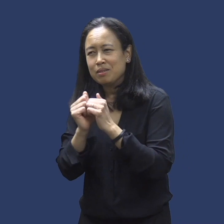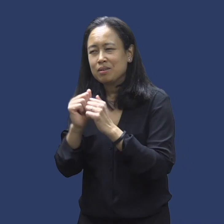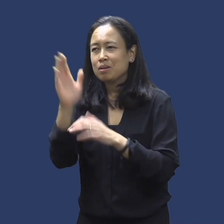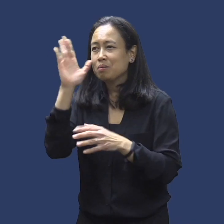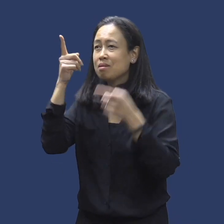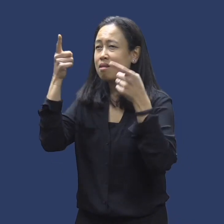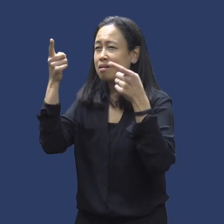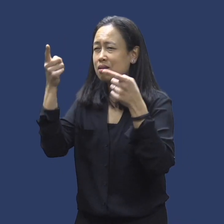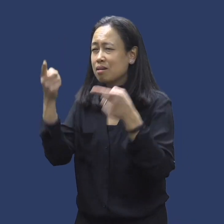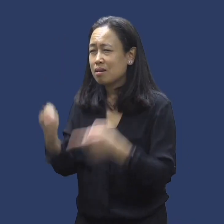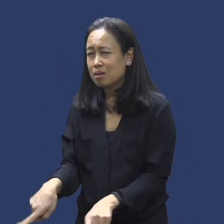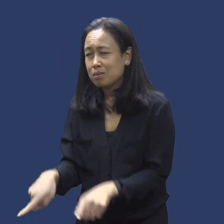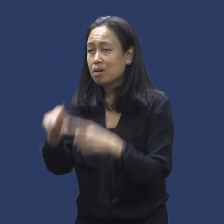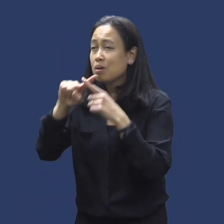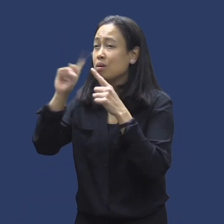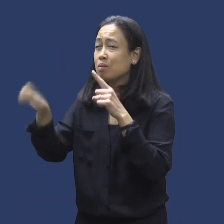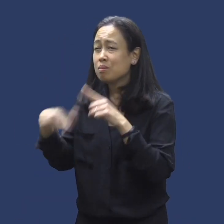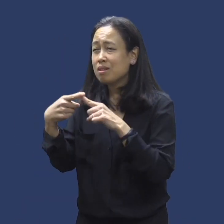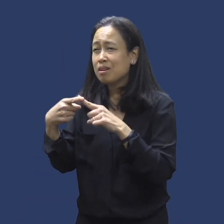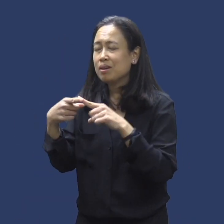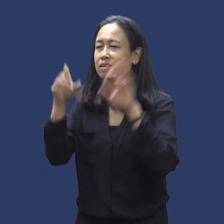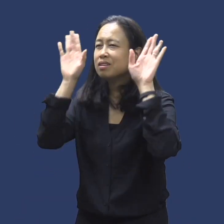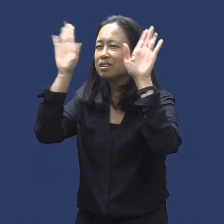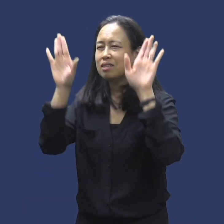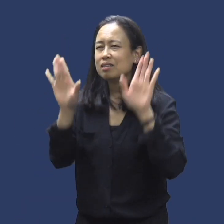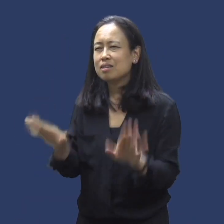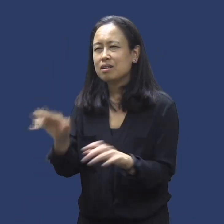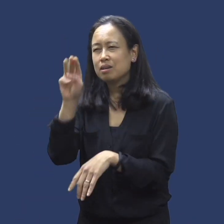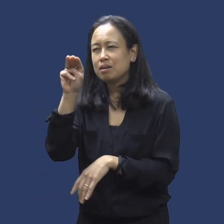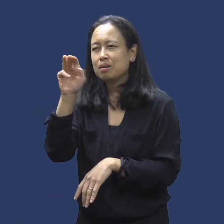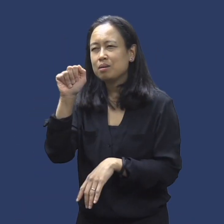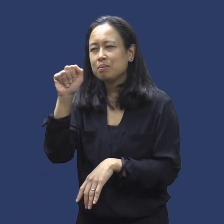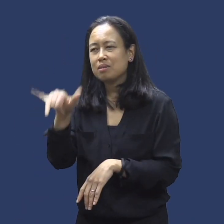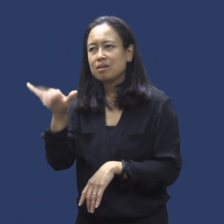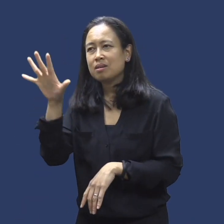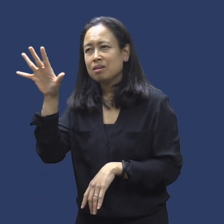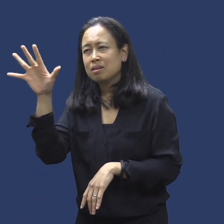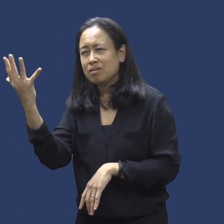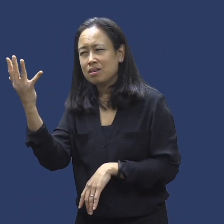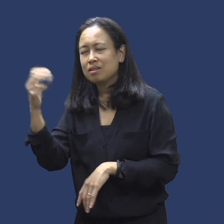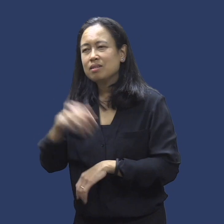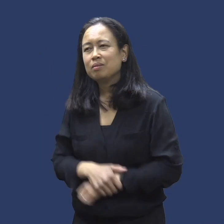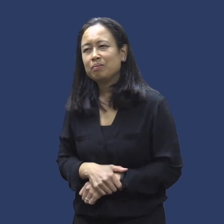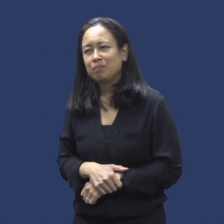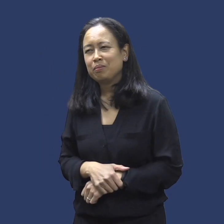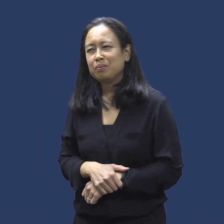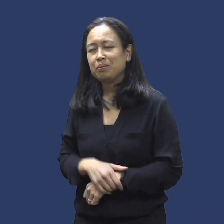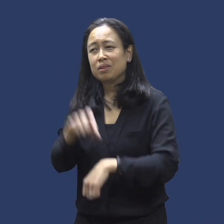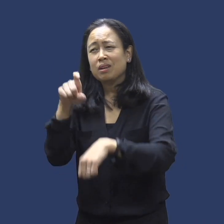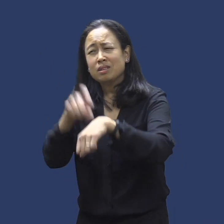The Run/Walk will be happening on Sunday, May 5th at 9:30 in the morning.